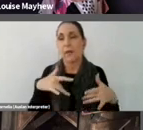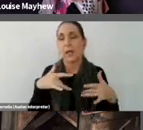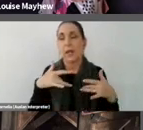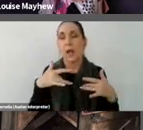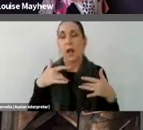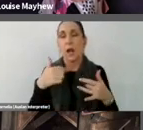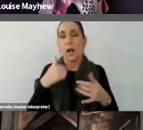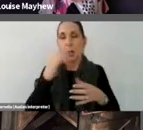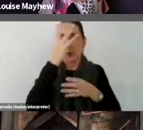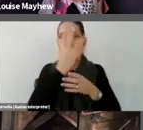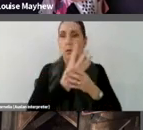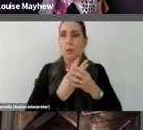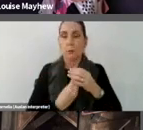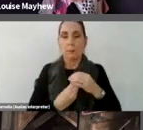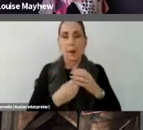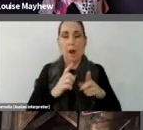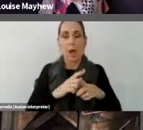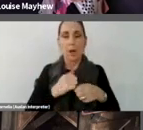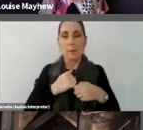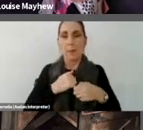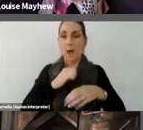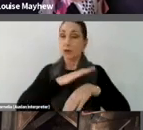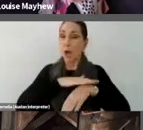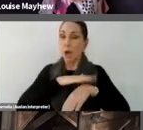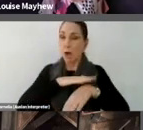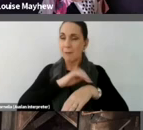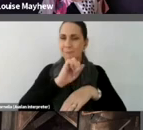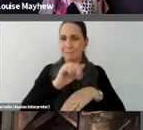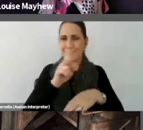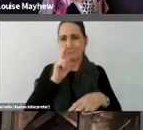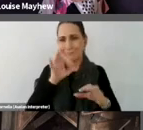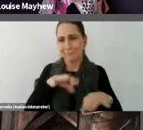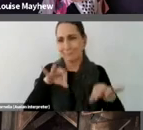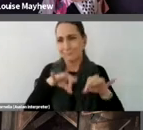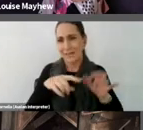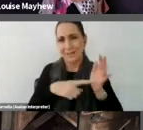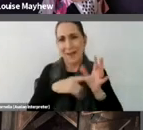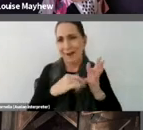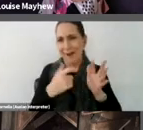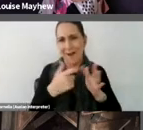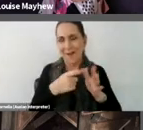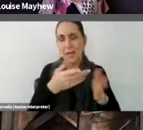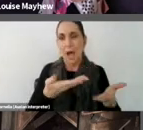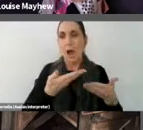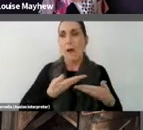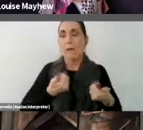They use their time with this nonsensical task to relax the body and the mind.